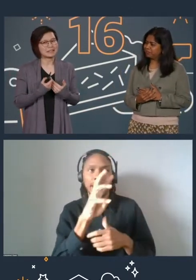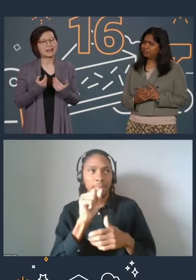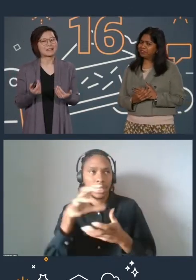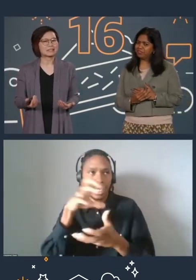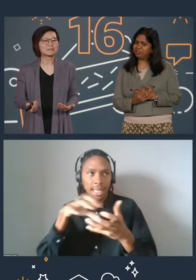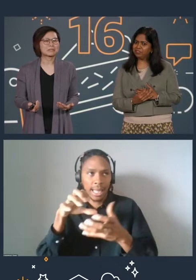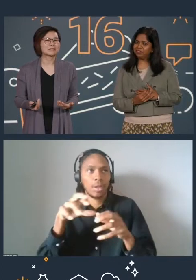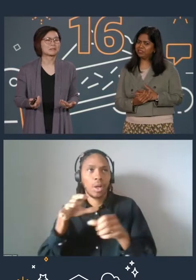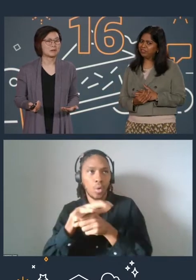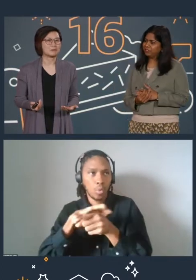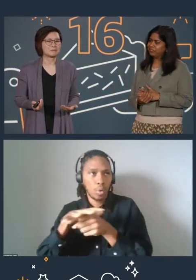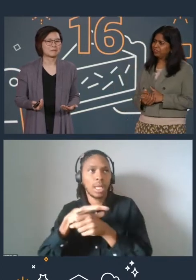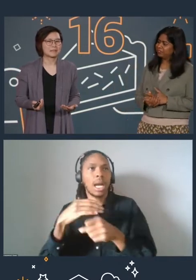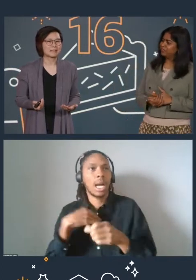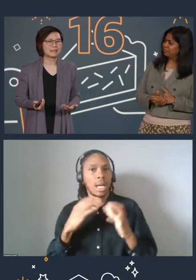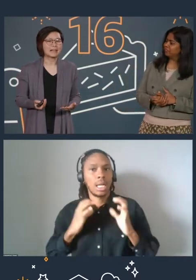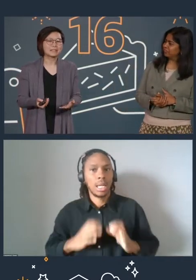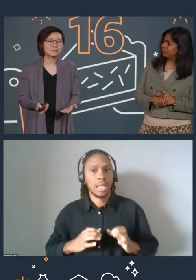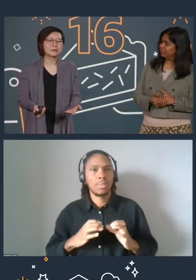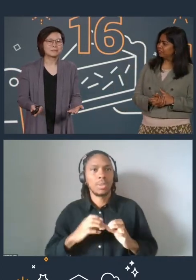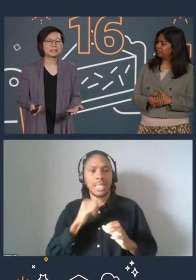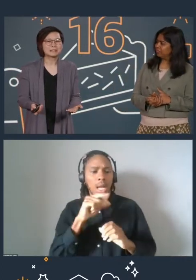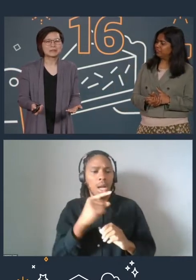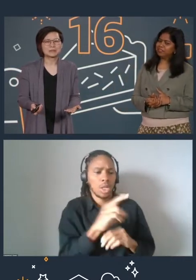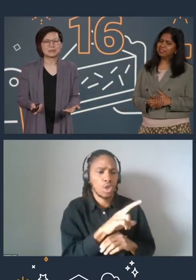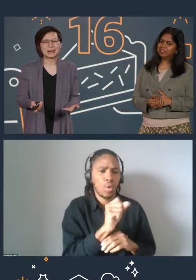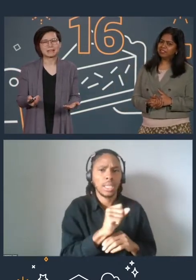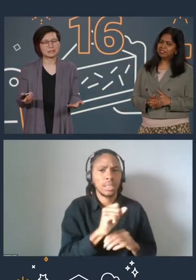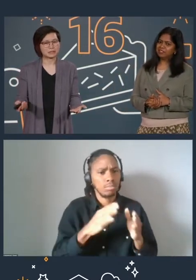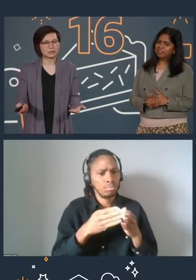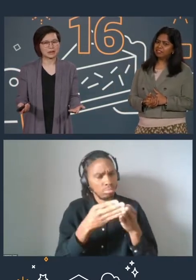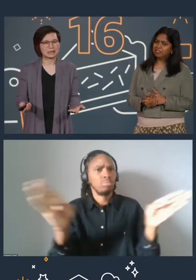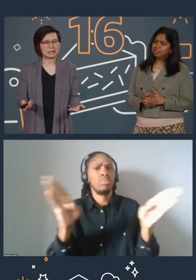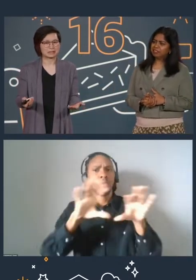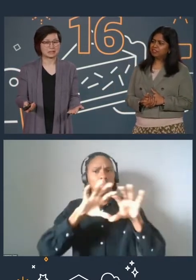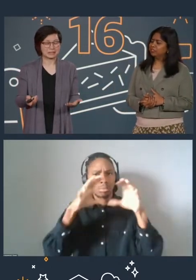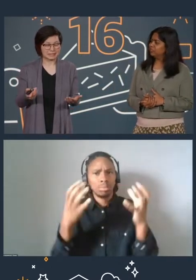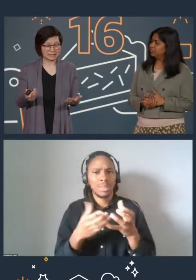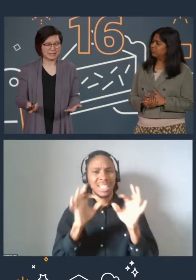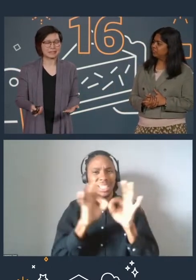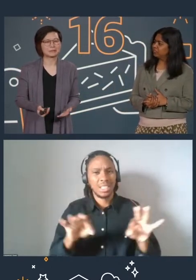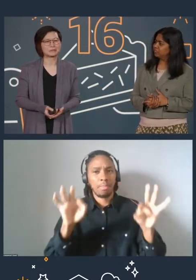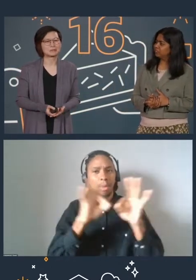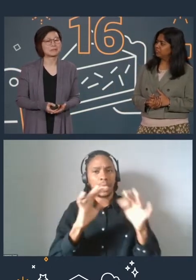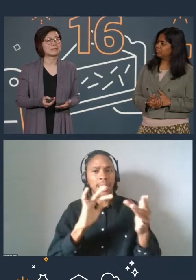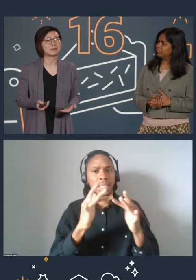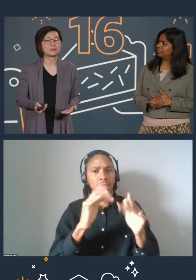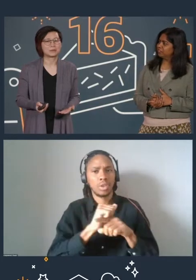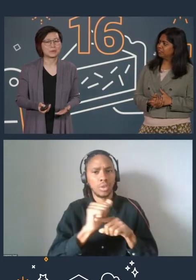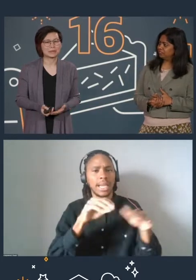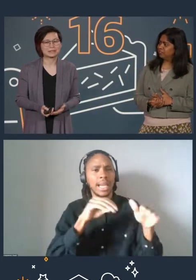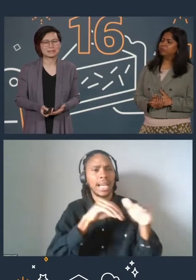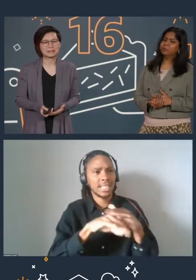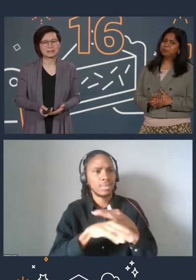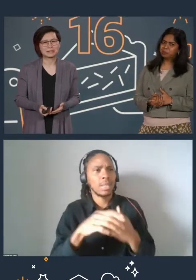that our customers are global and it's important for us to ensure that the digital training is accessible to a diverse audience.